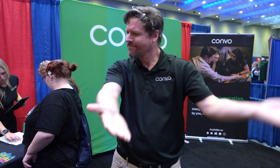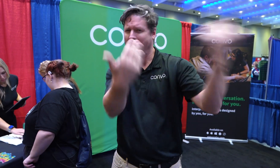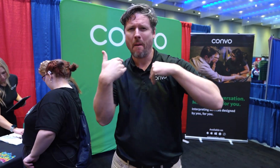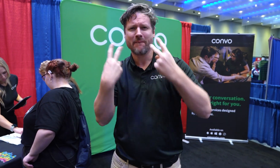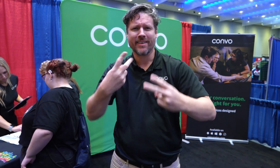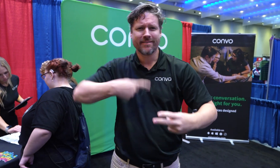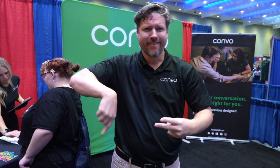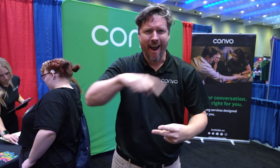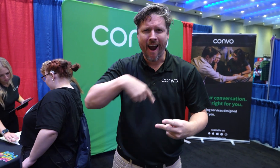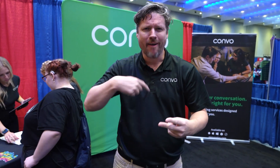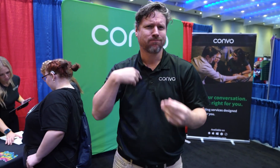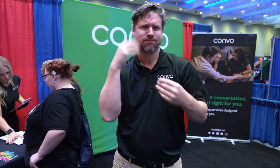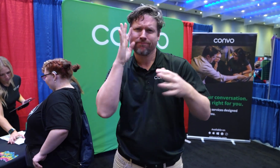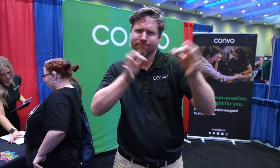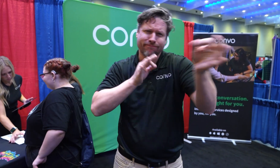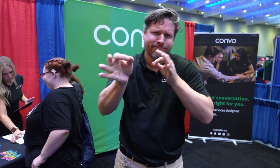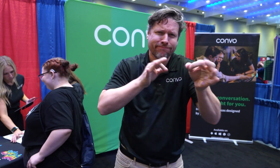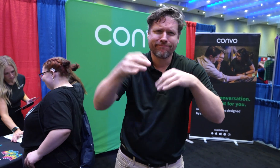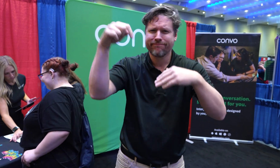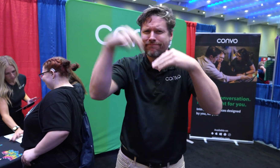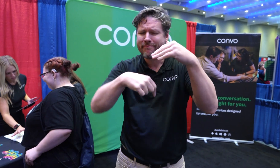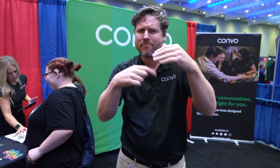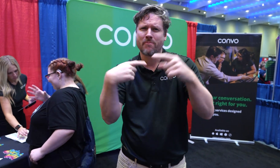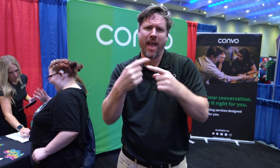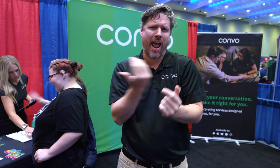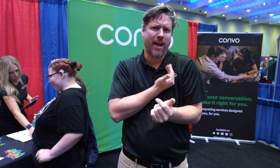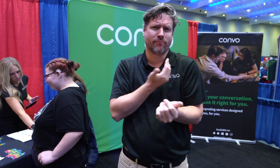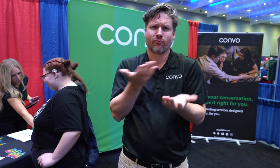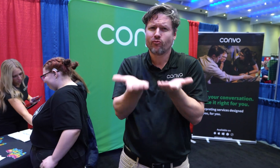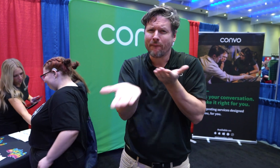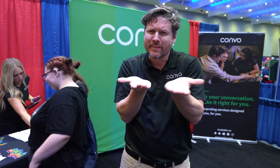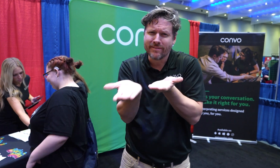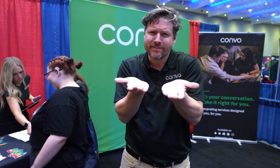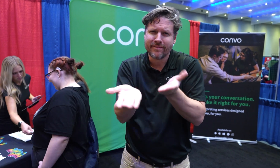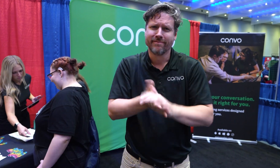come visit us and we'll tell you everything you need to know about our services.